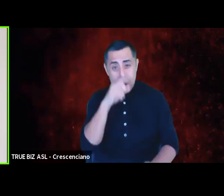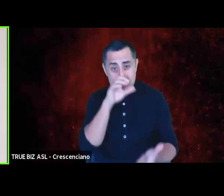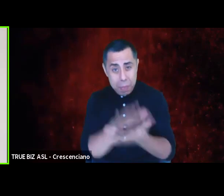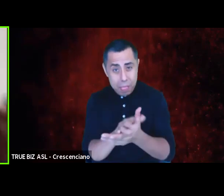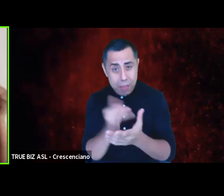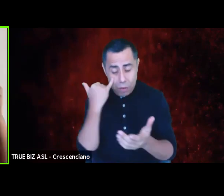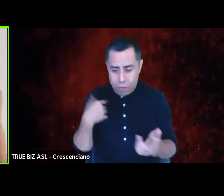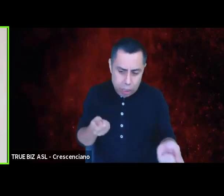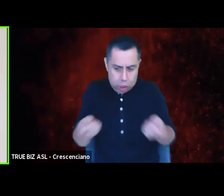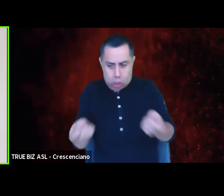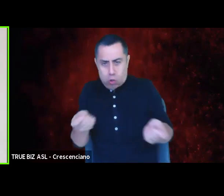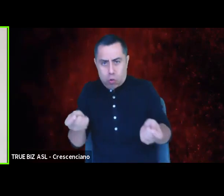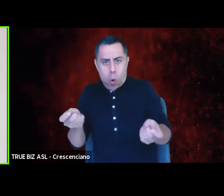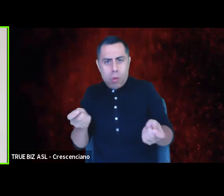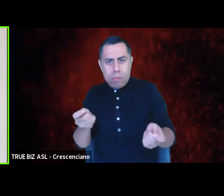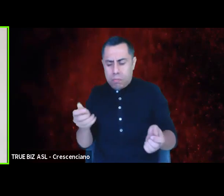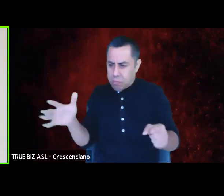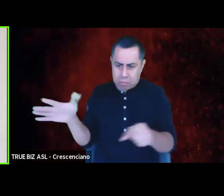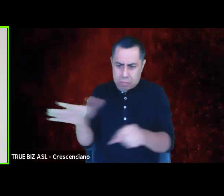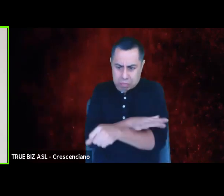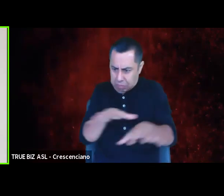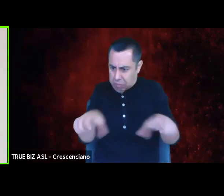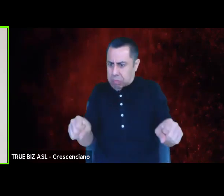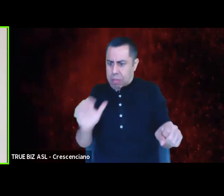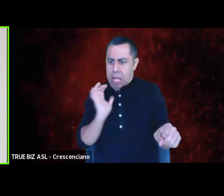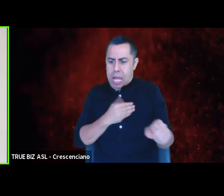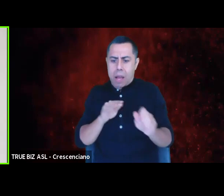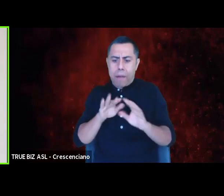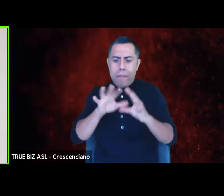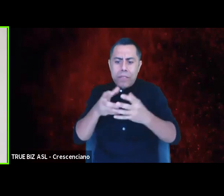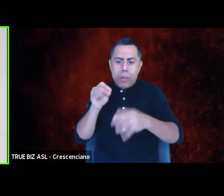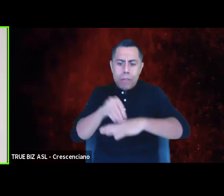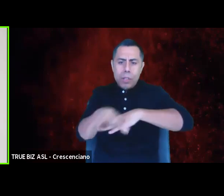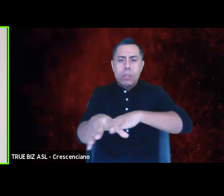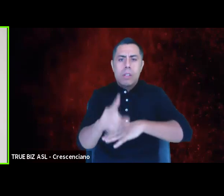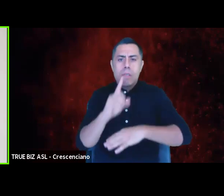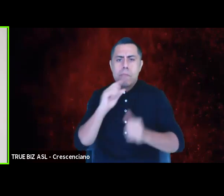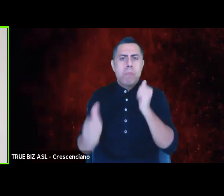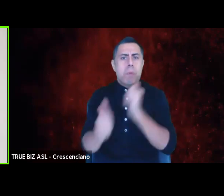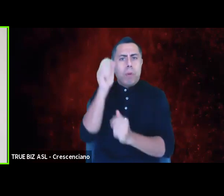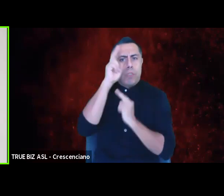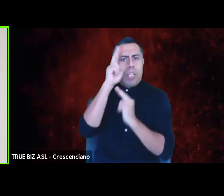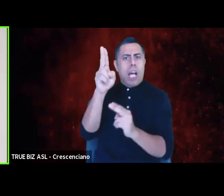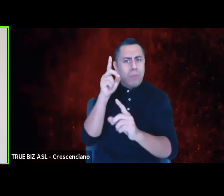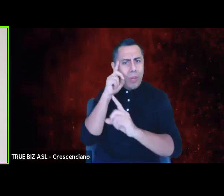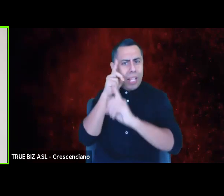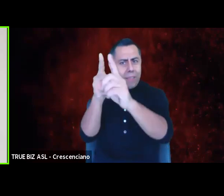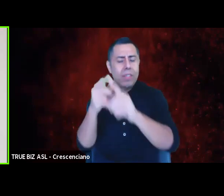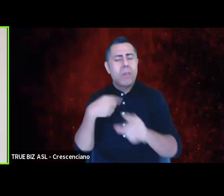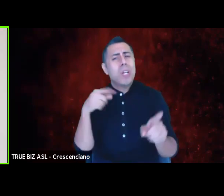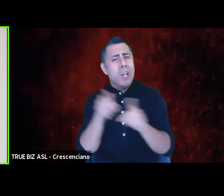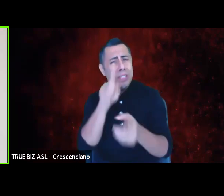of influence are the most honorable endeavors. We believe in hazing. We believe inclusion is earned